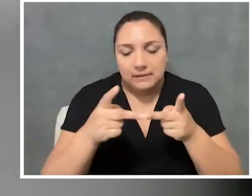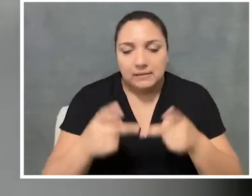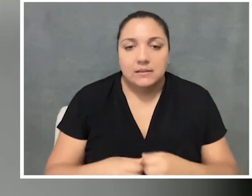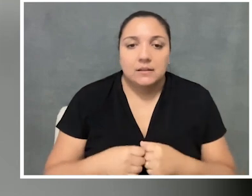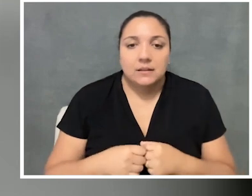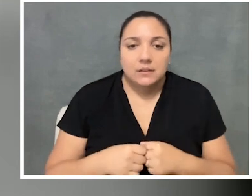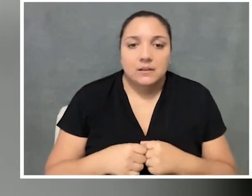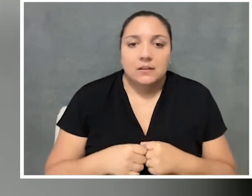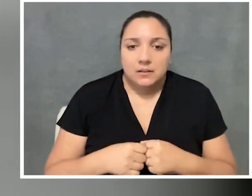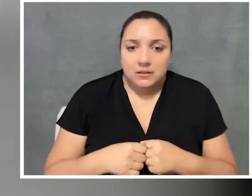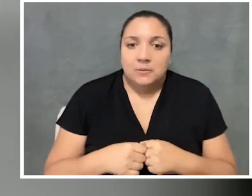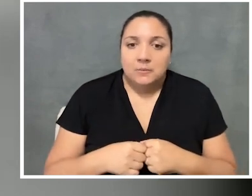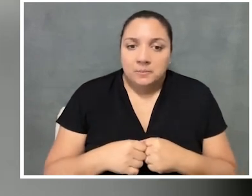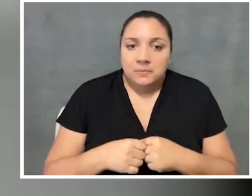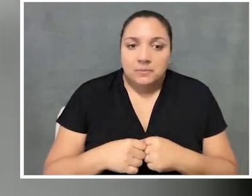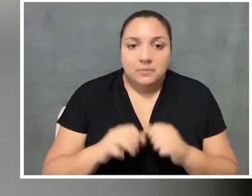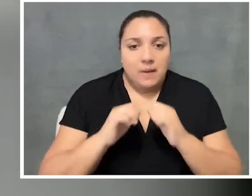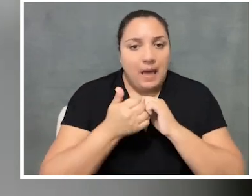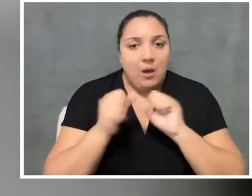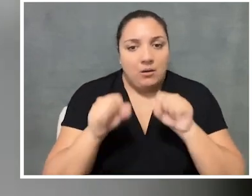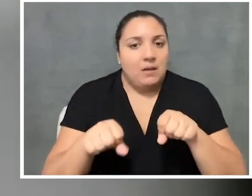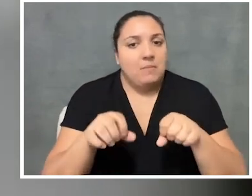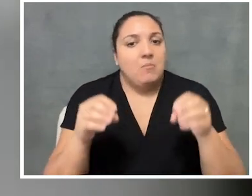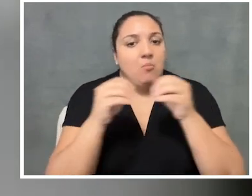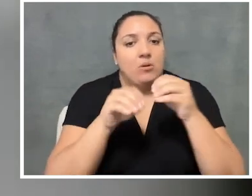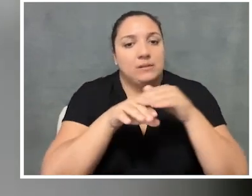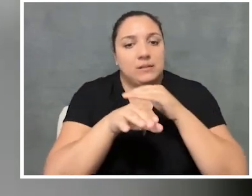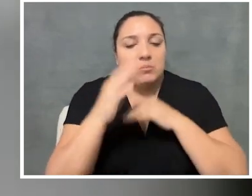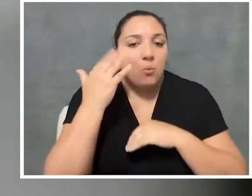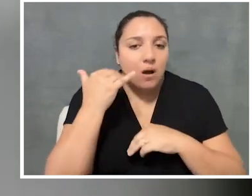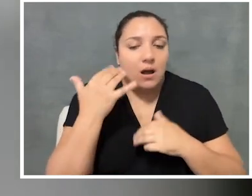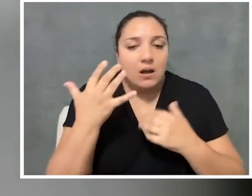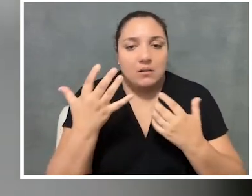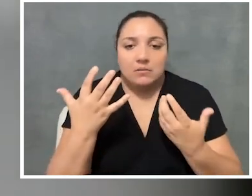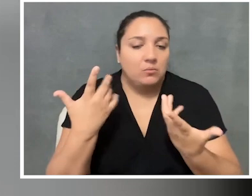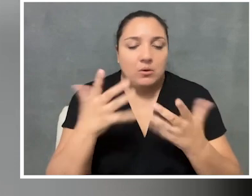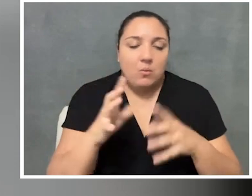and how to, yeah, just be more accessible and welcoming. Because we're not trying to